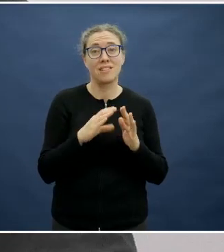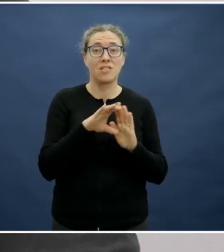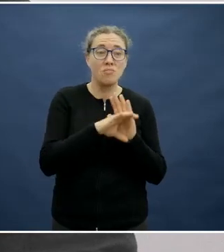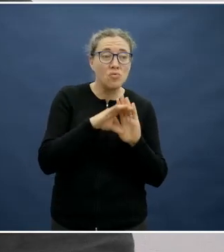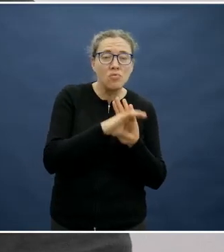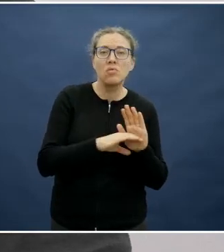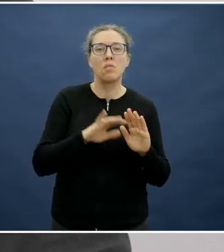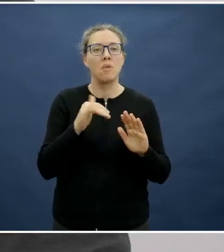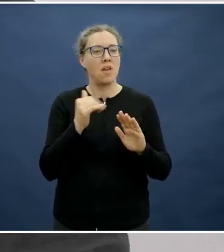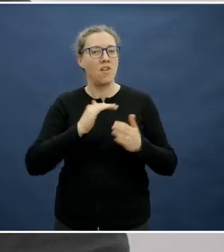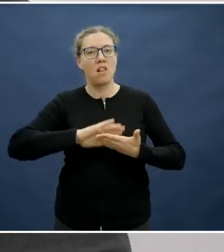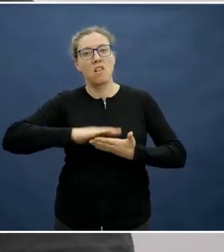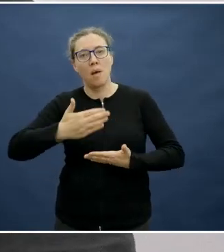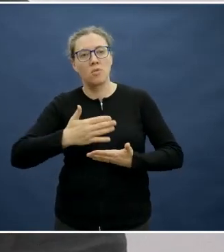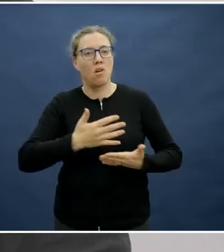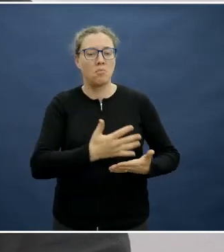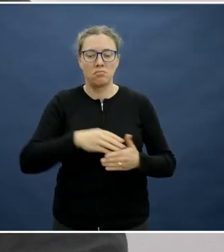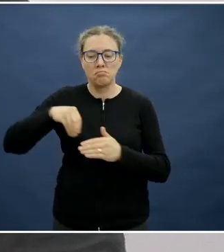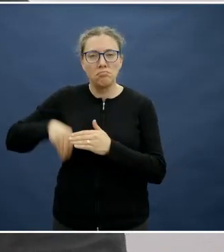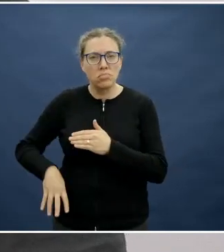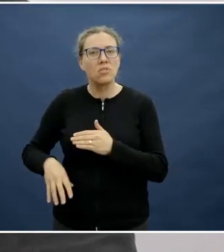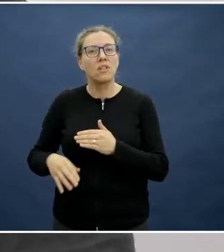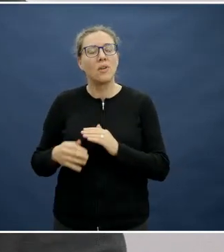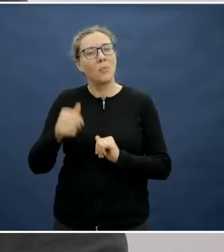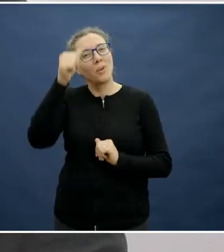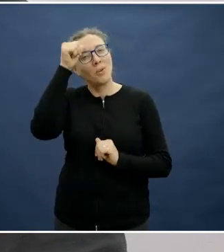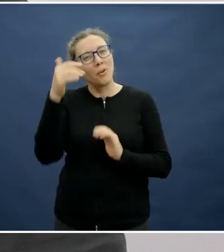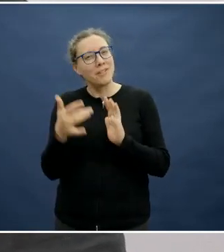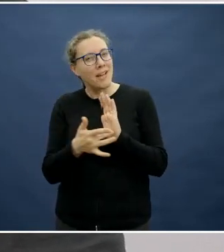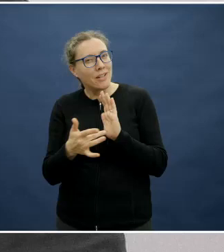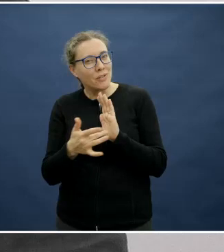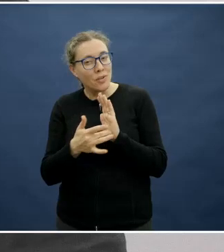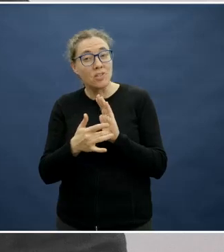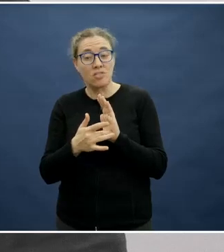to school every day. Why has technology and all these other aspects of our education system progressed so far